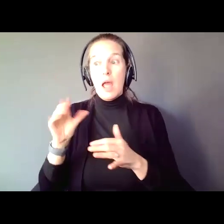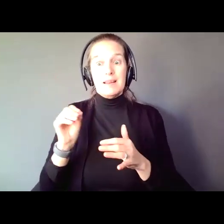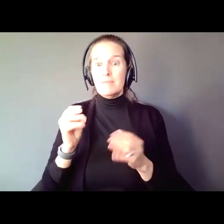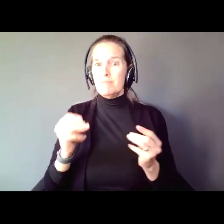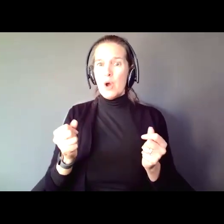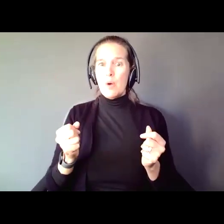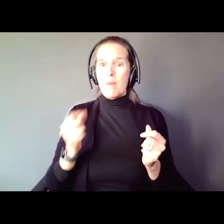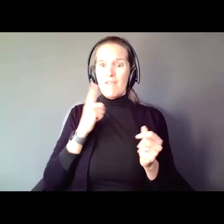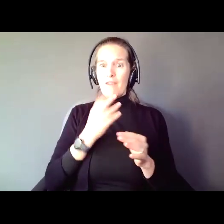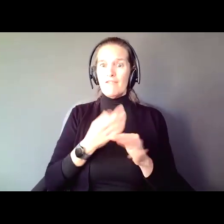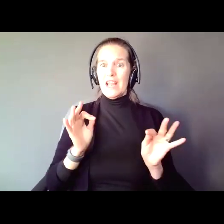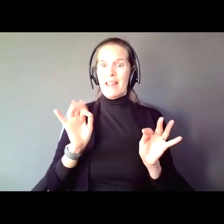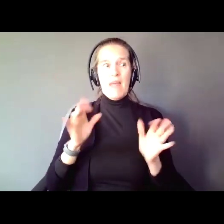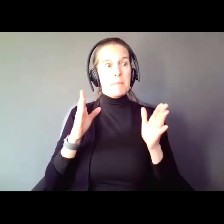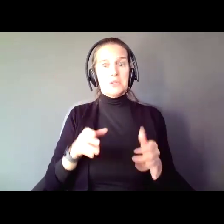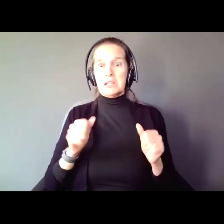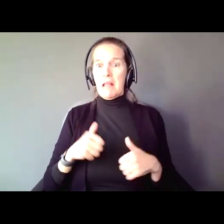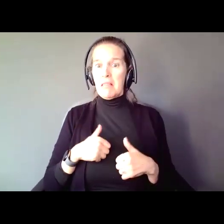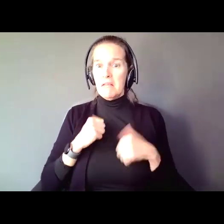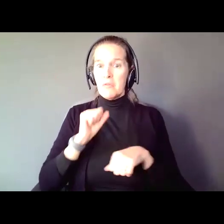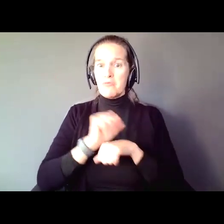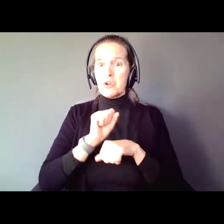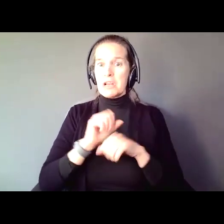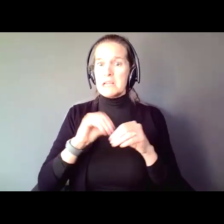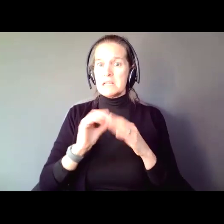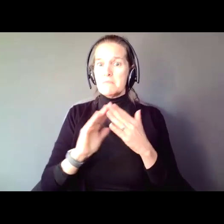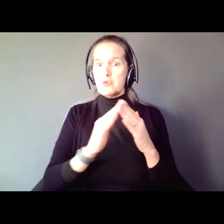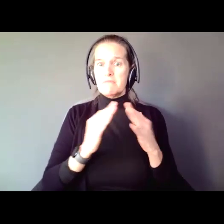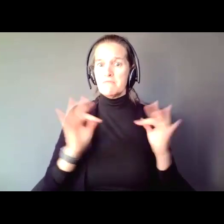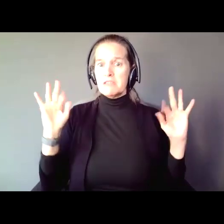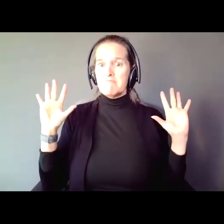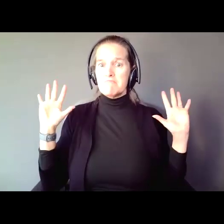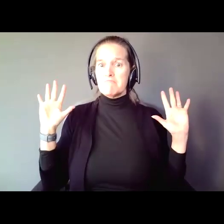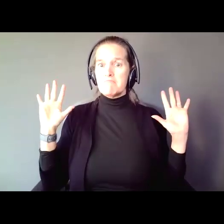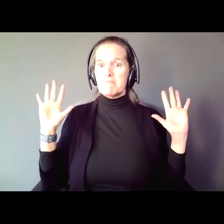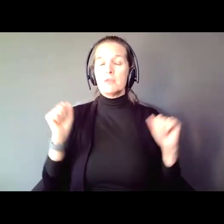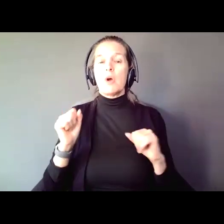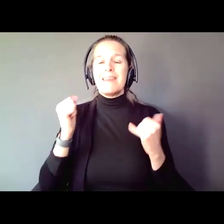and work independently in the community. What I am getting at, right now, in 2024 we have more